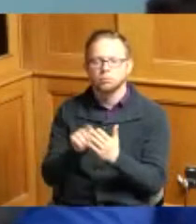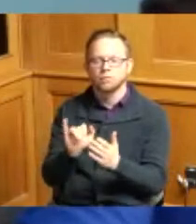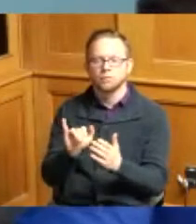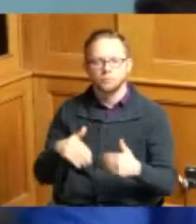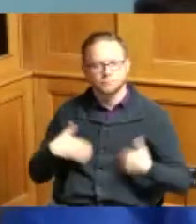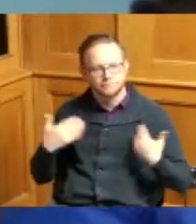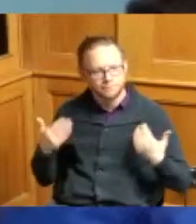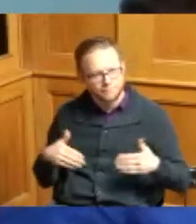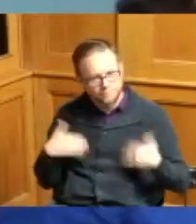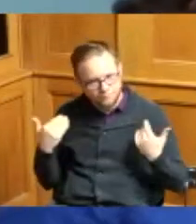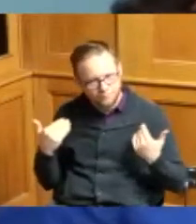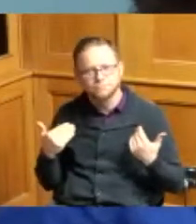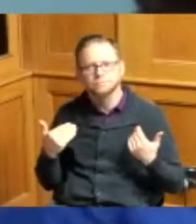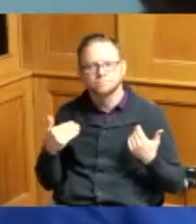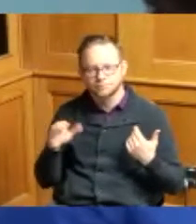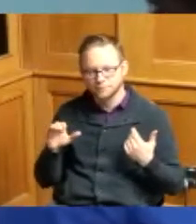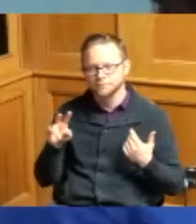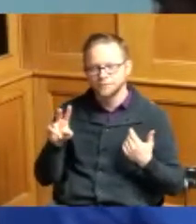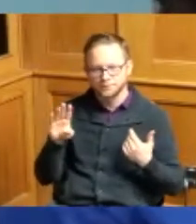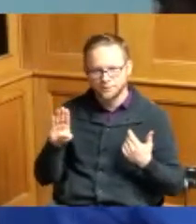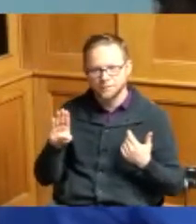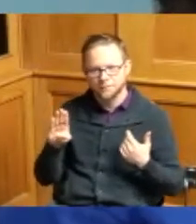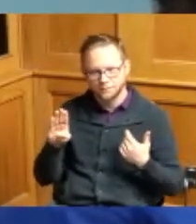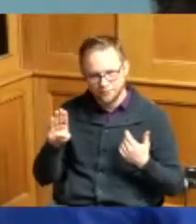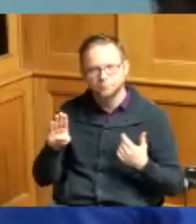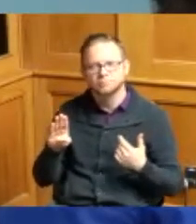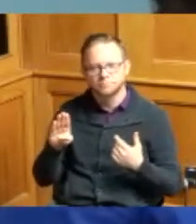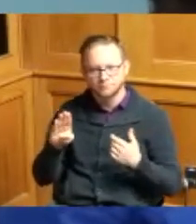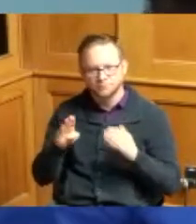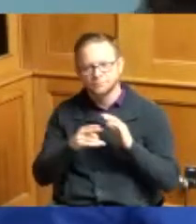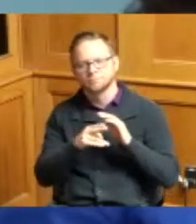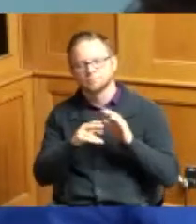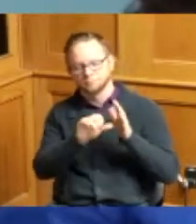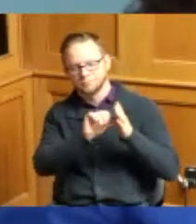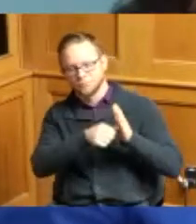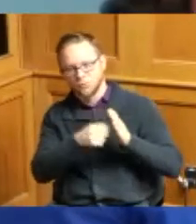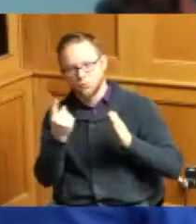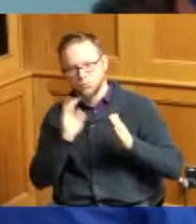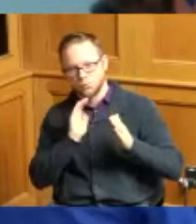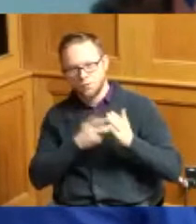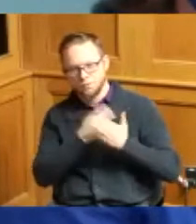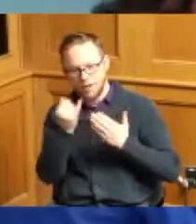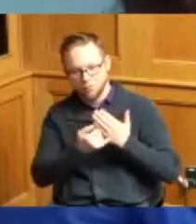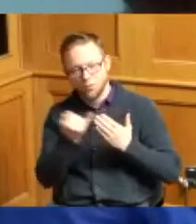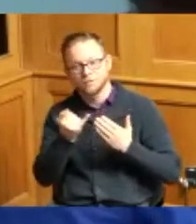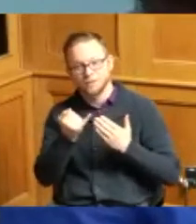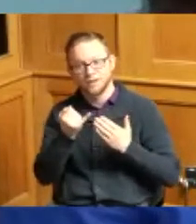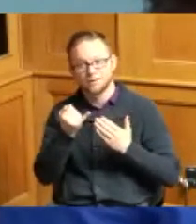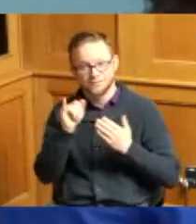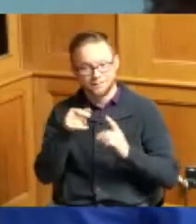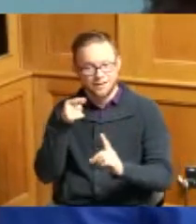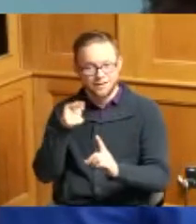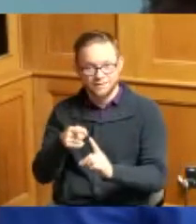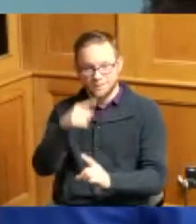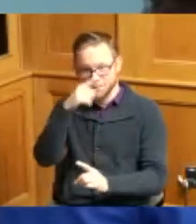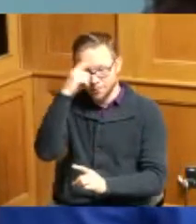have them feature one of our projects that we are moving forward with the black music walk of fame